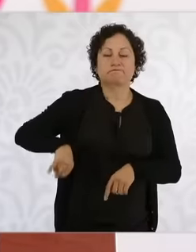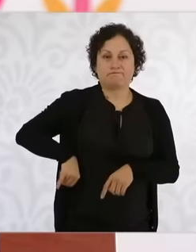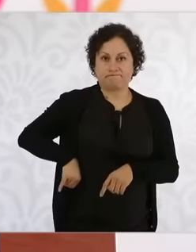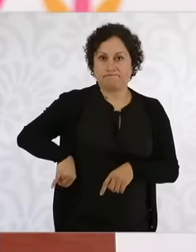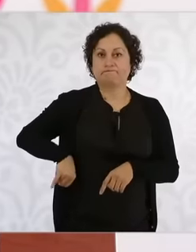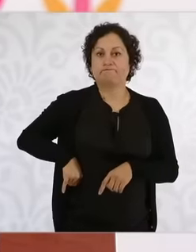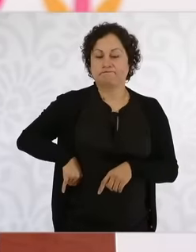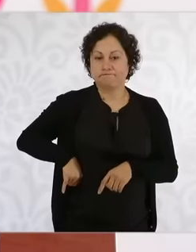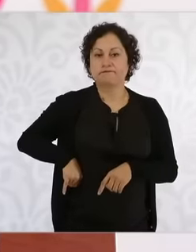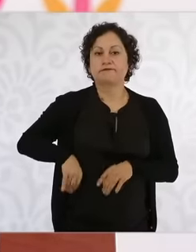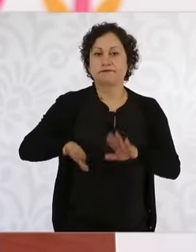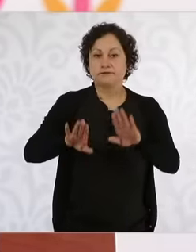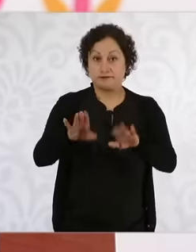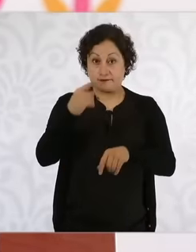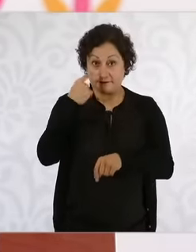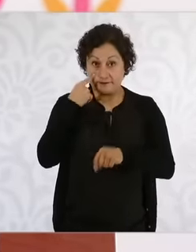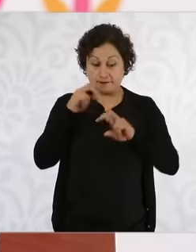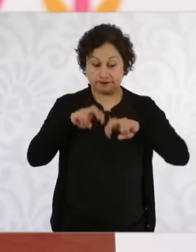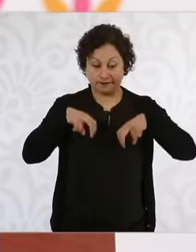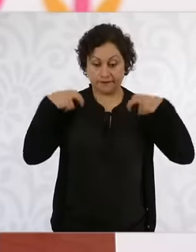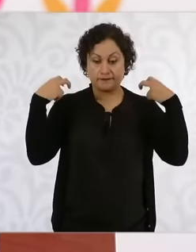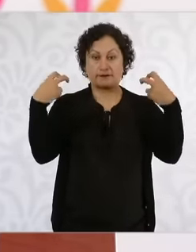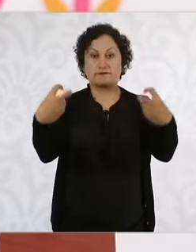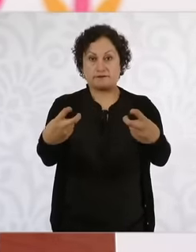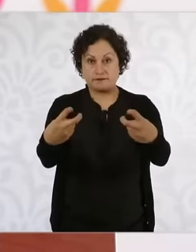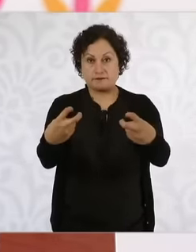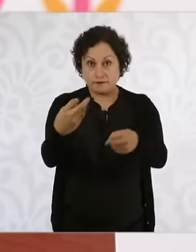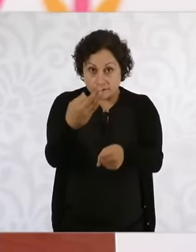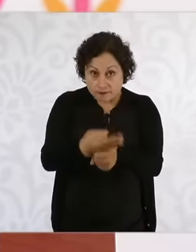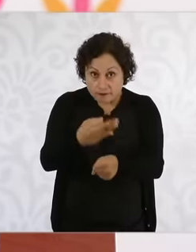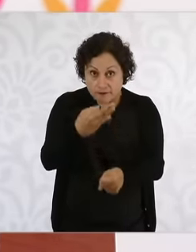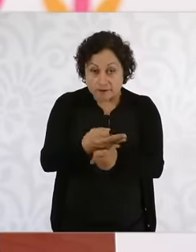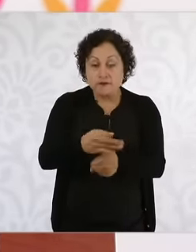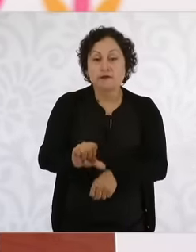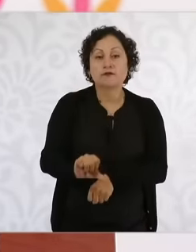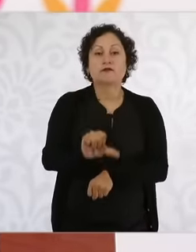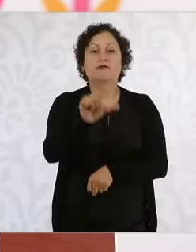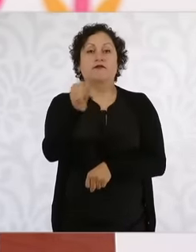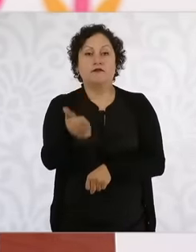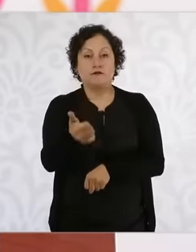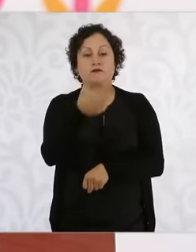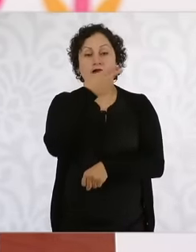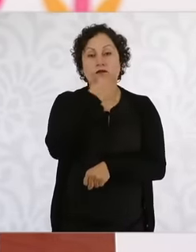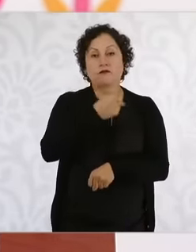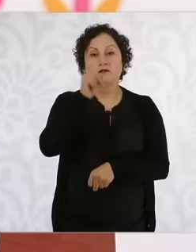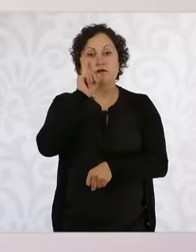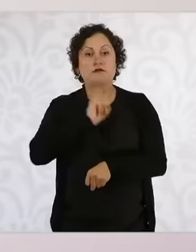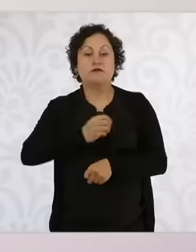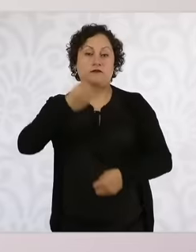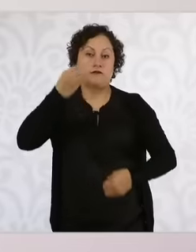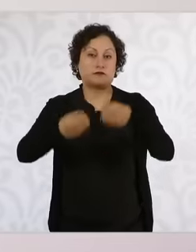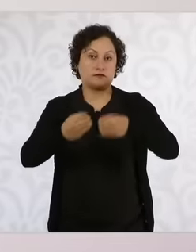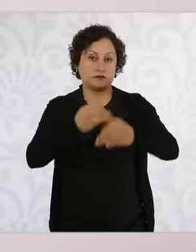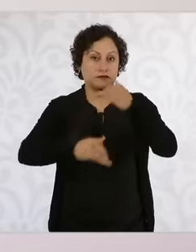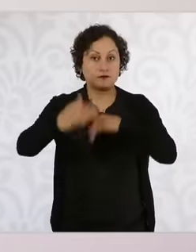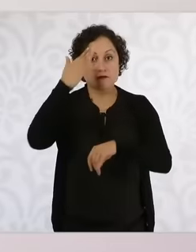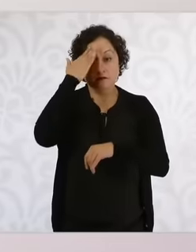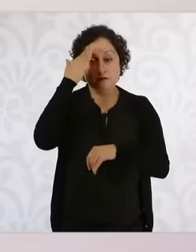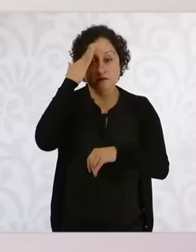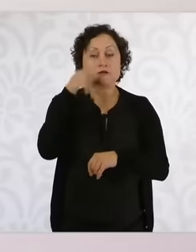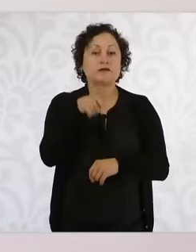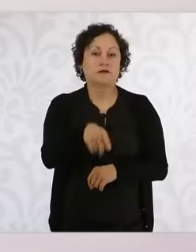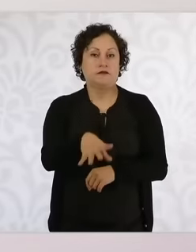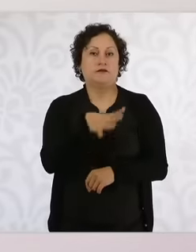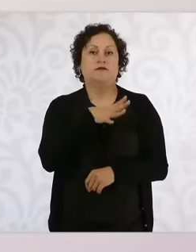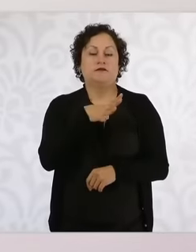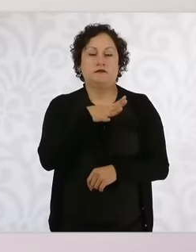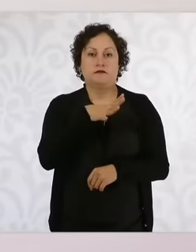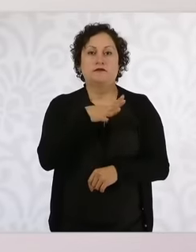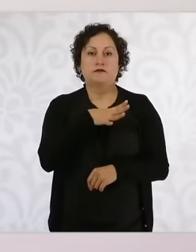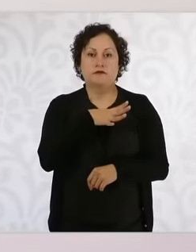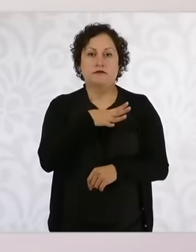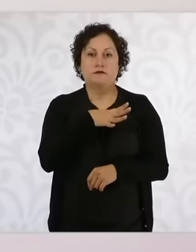has 11 ministers. and ministers so that the unconstitutionality